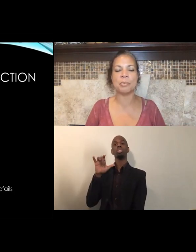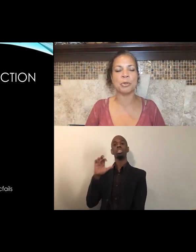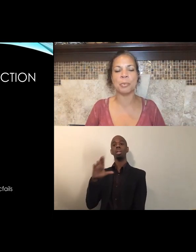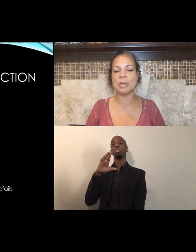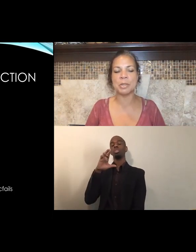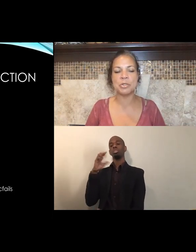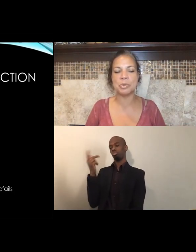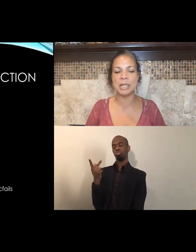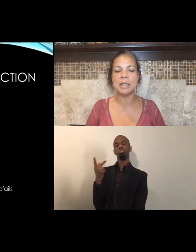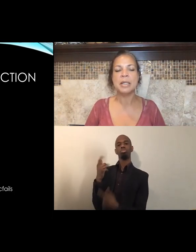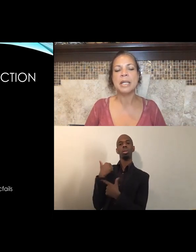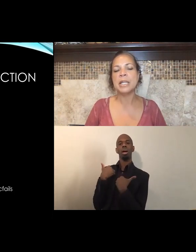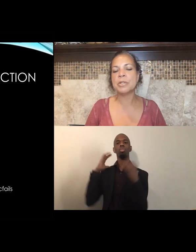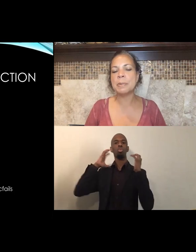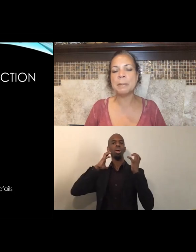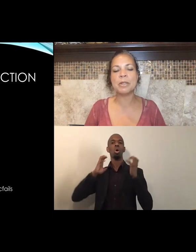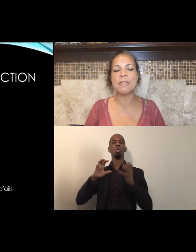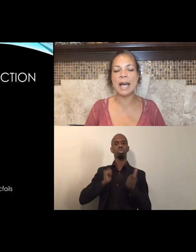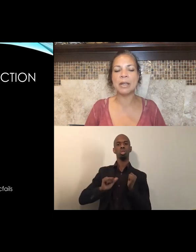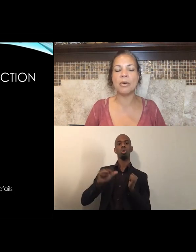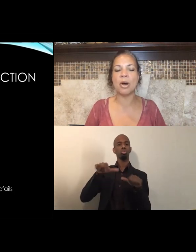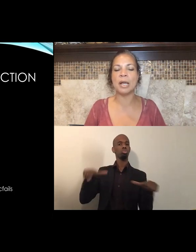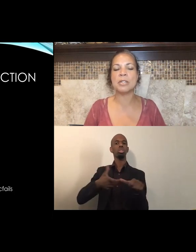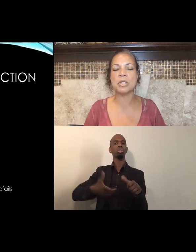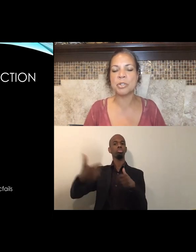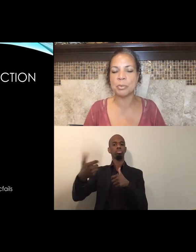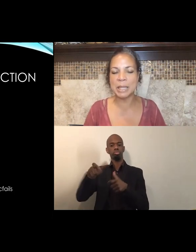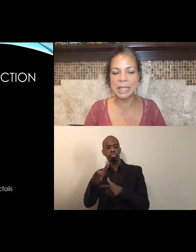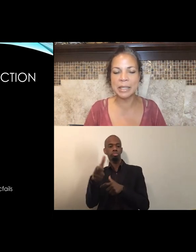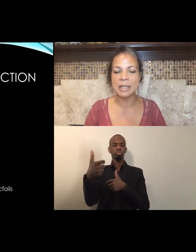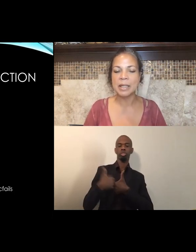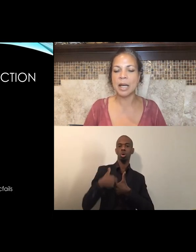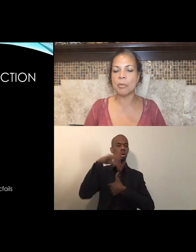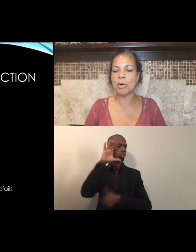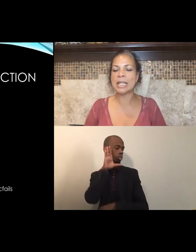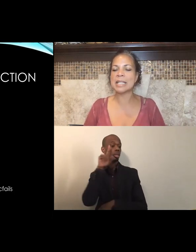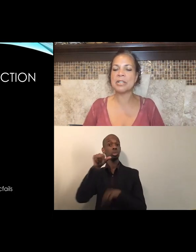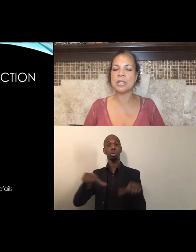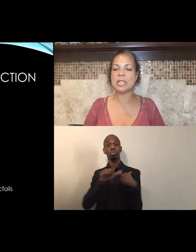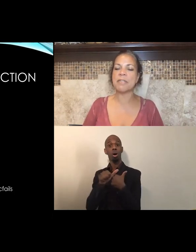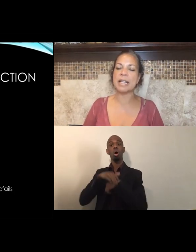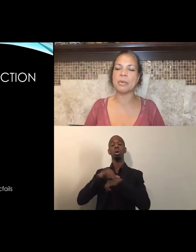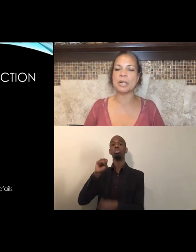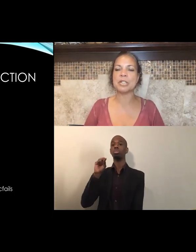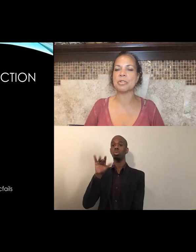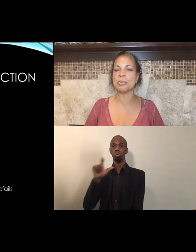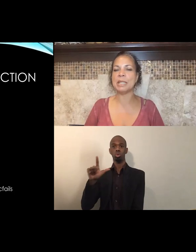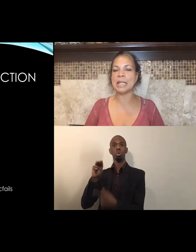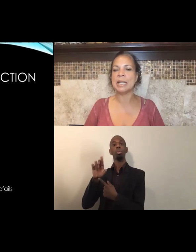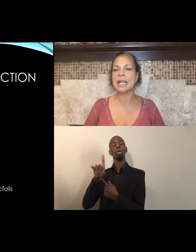You're welcome to tune in. Here's people to follow on social media, organizations to follow on social media.